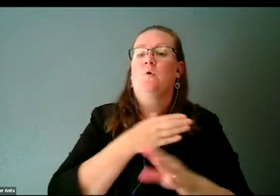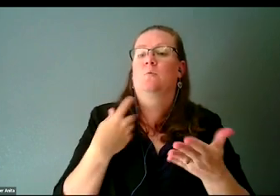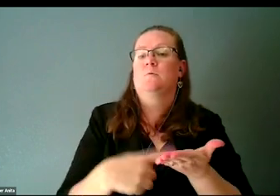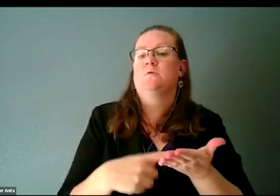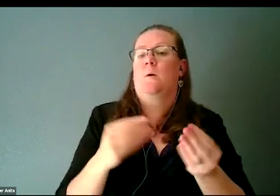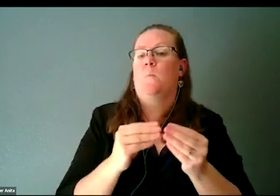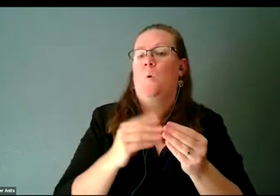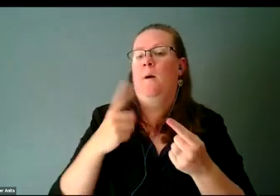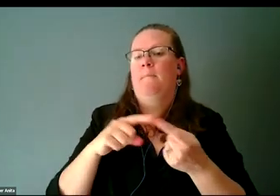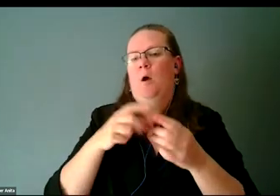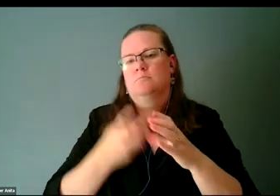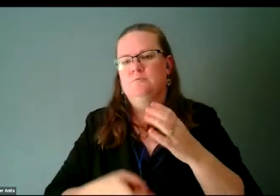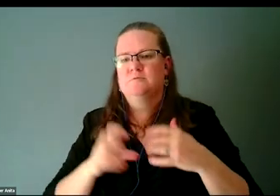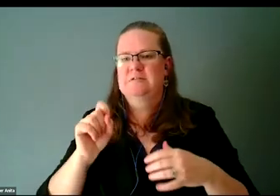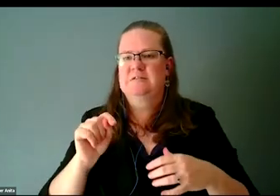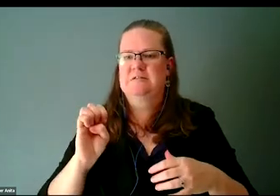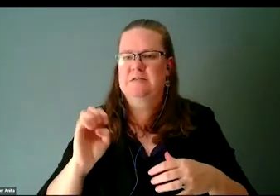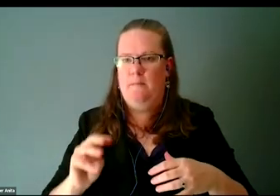of us in STEM, and to recognize